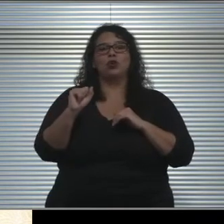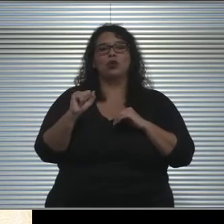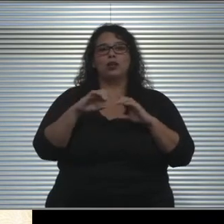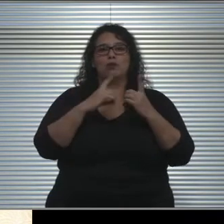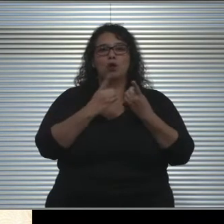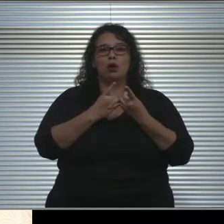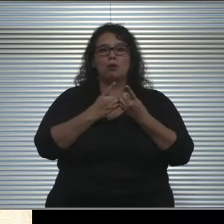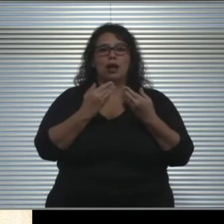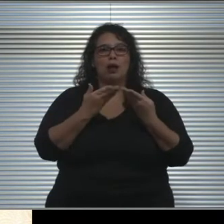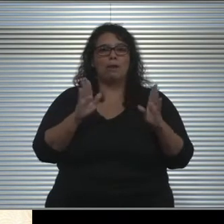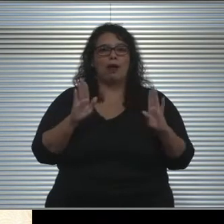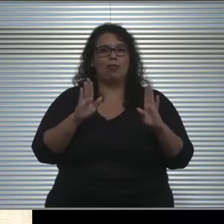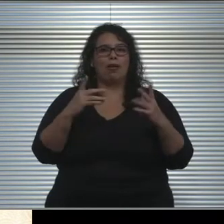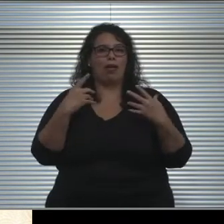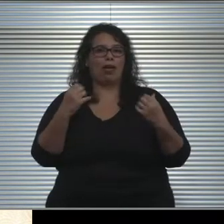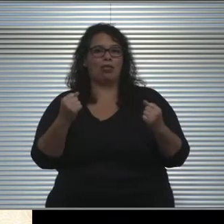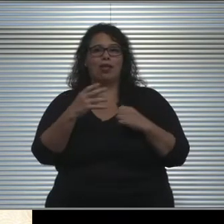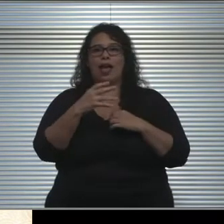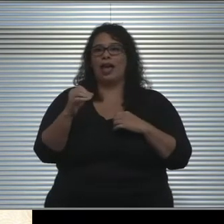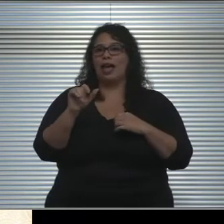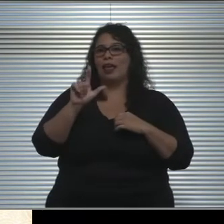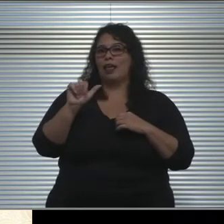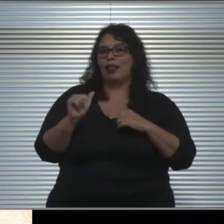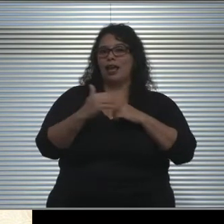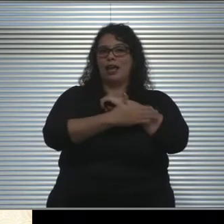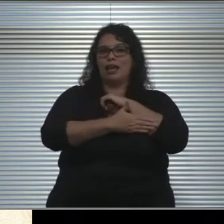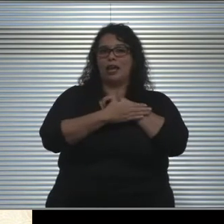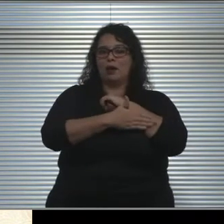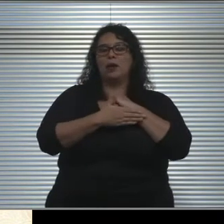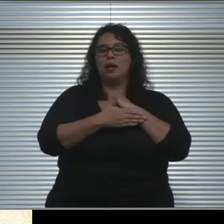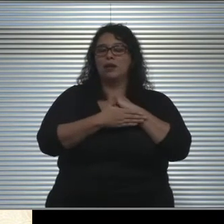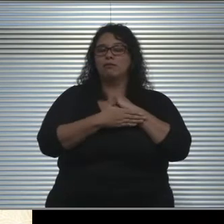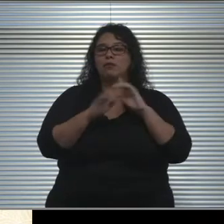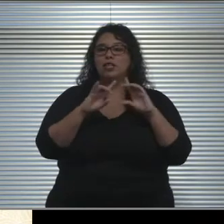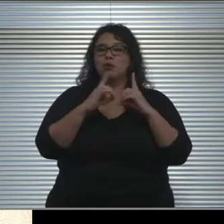and the Los Angeles County Department of Public Health is a tad bit different.